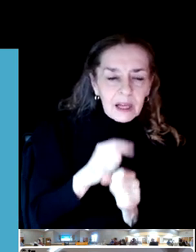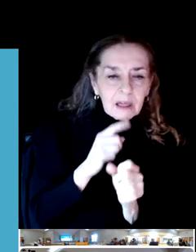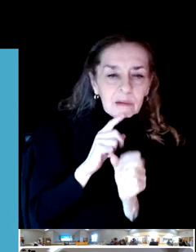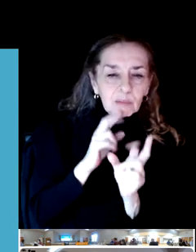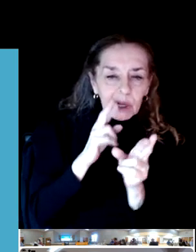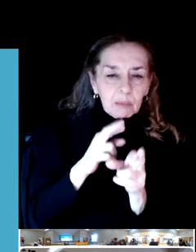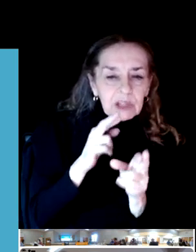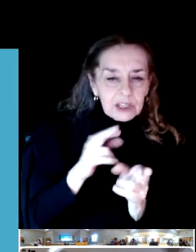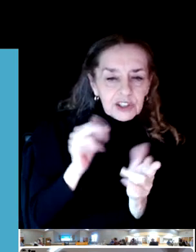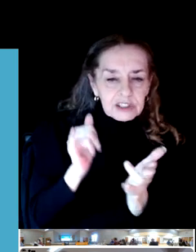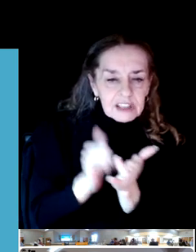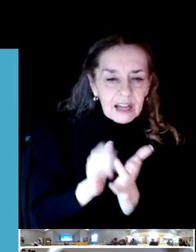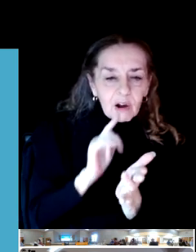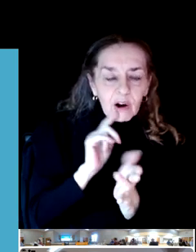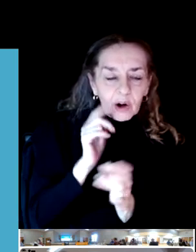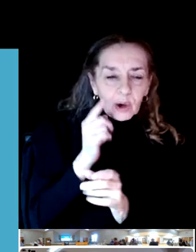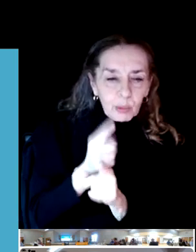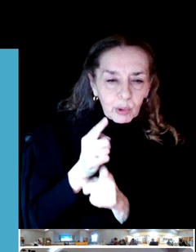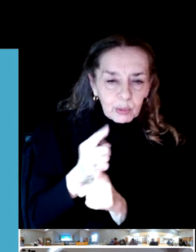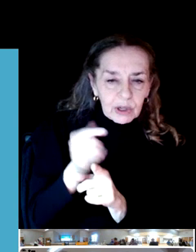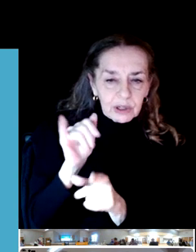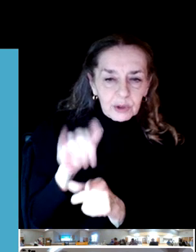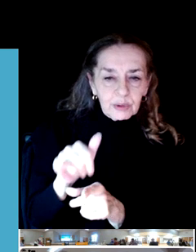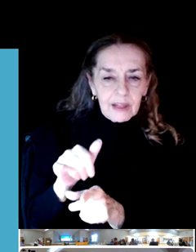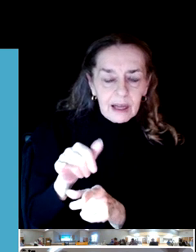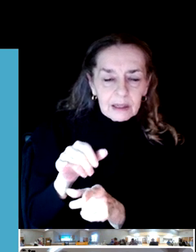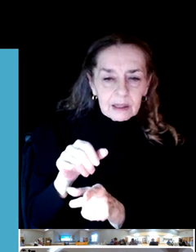I see another person online who's typing.